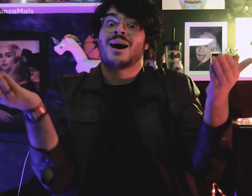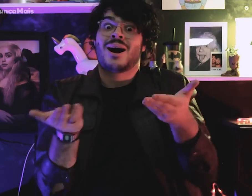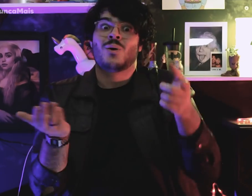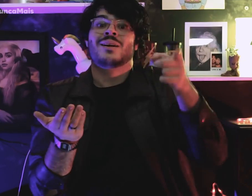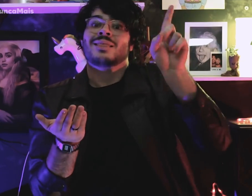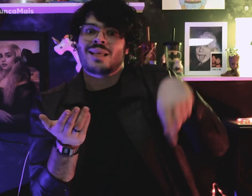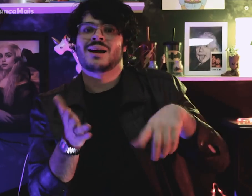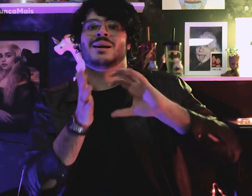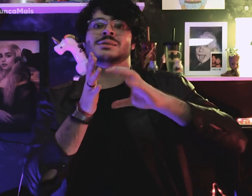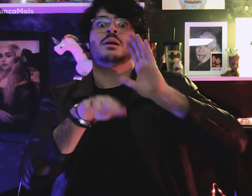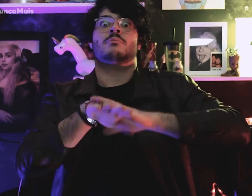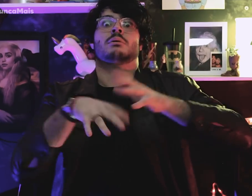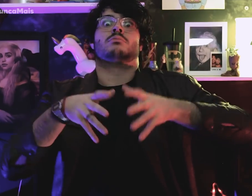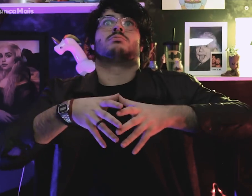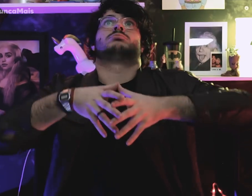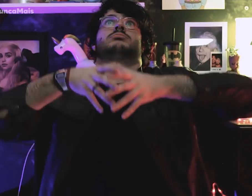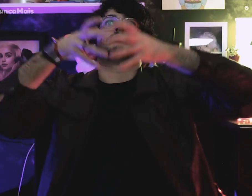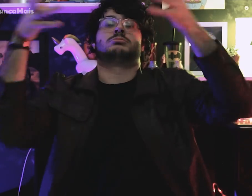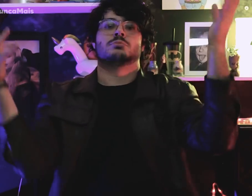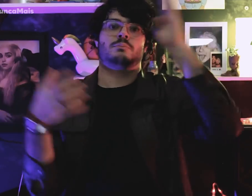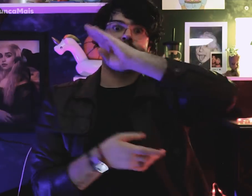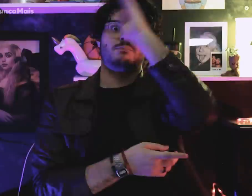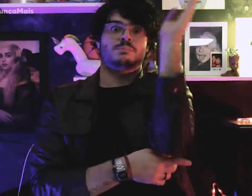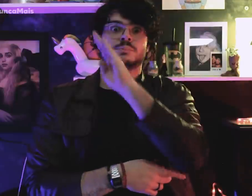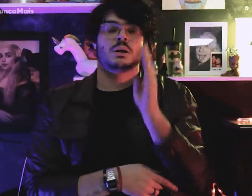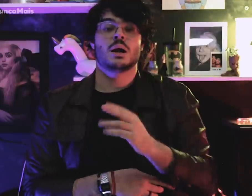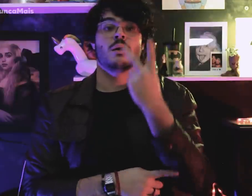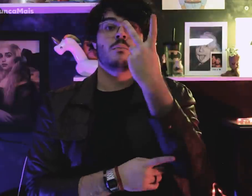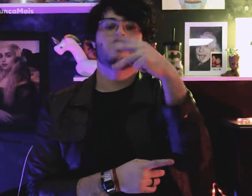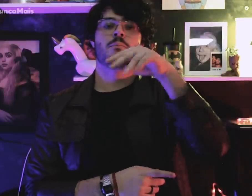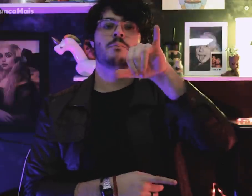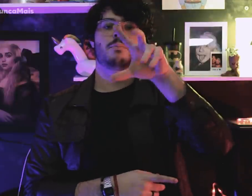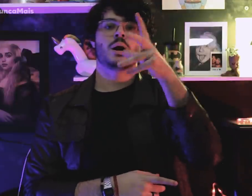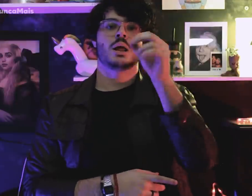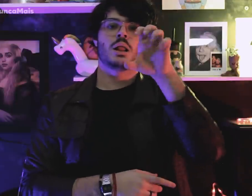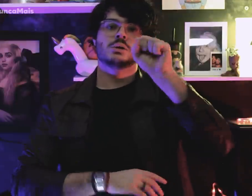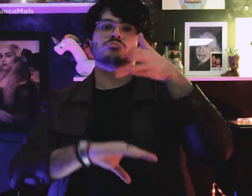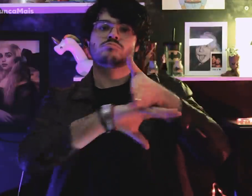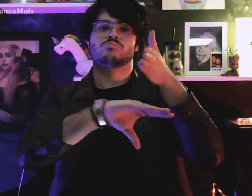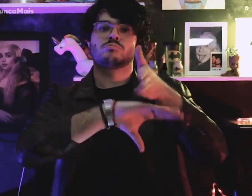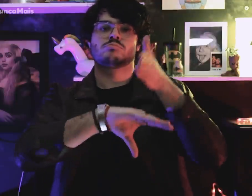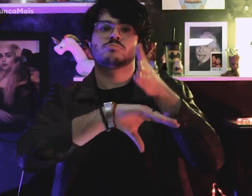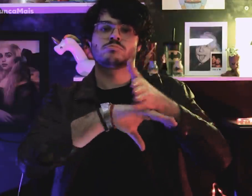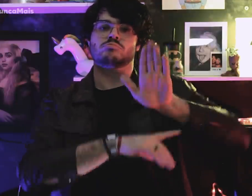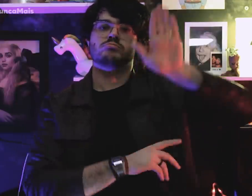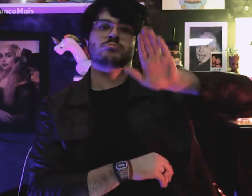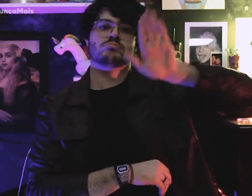e é o primeiro maior partido do Brasil, com 2 milhões de filiados.